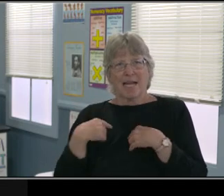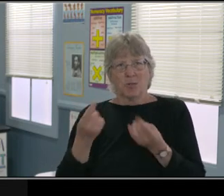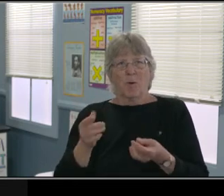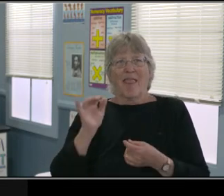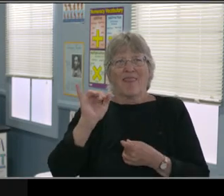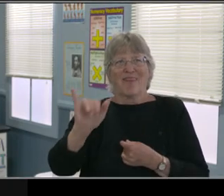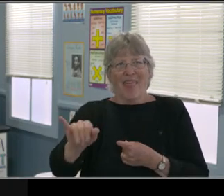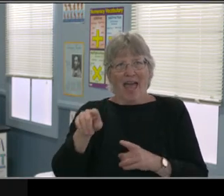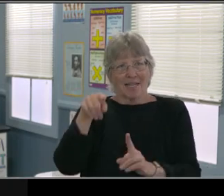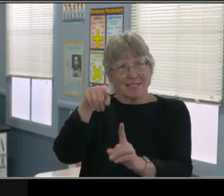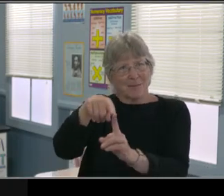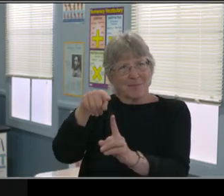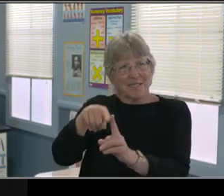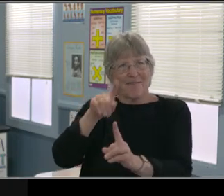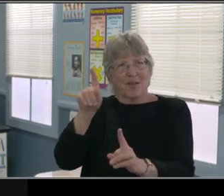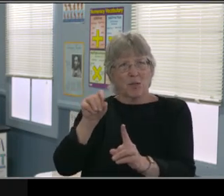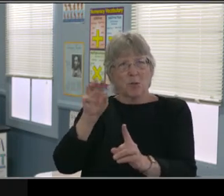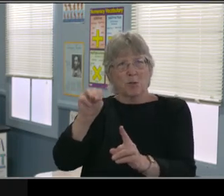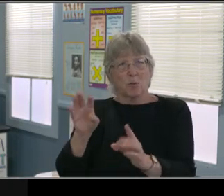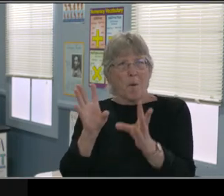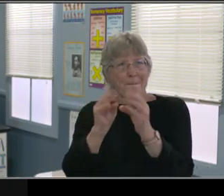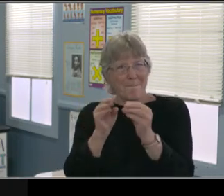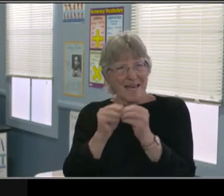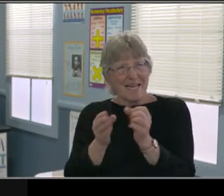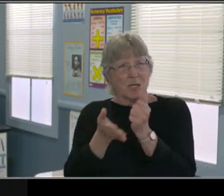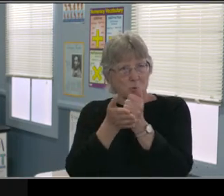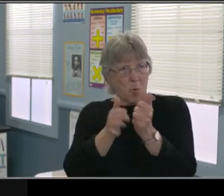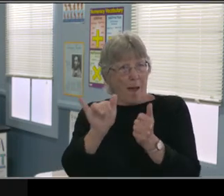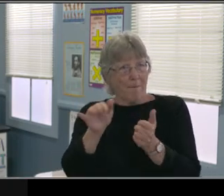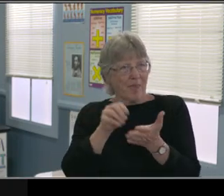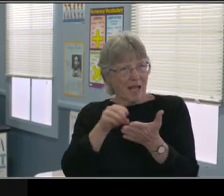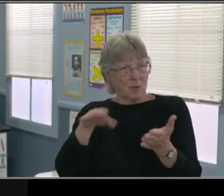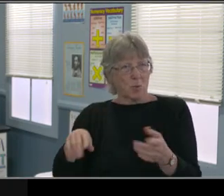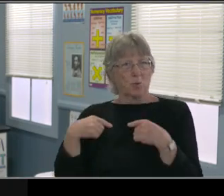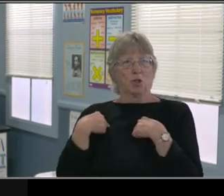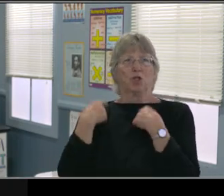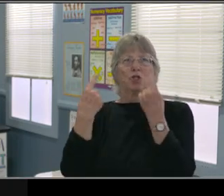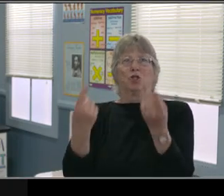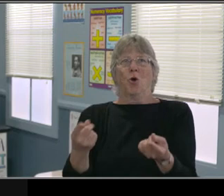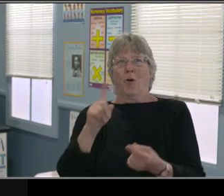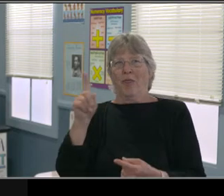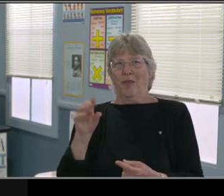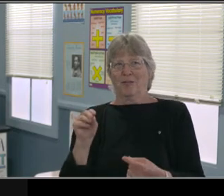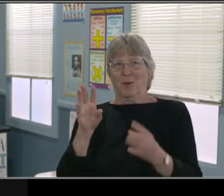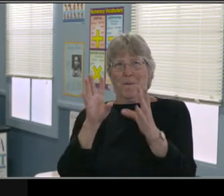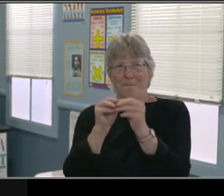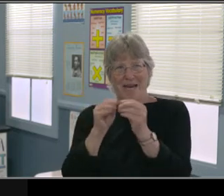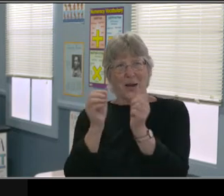to really spend more quality one-on-one time with you and examples to talk about,